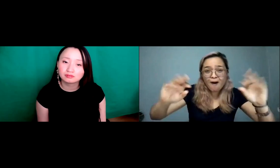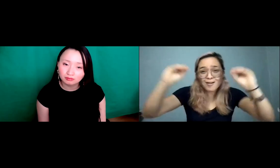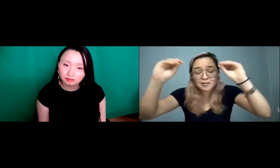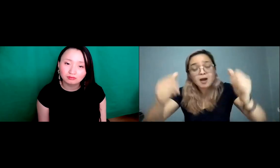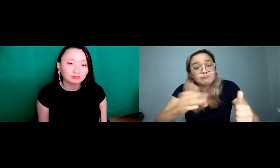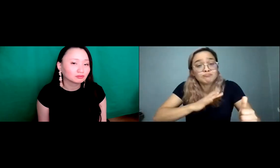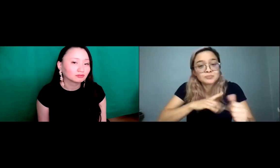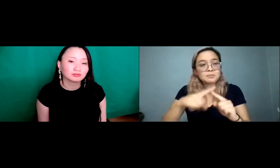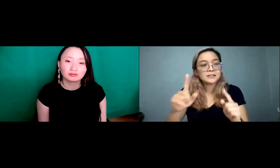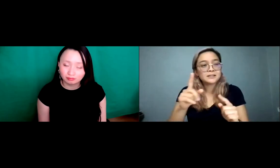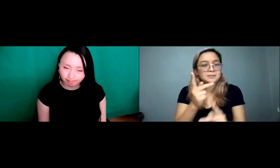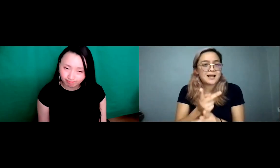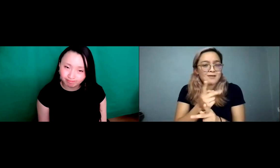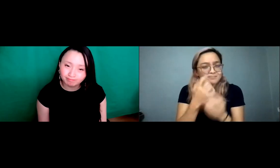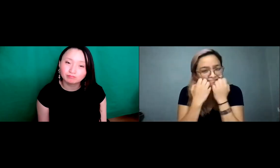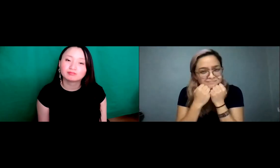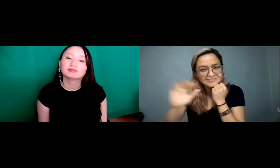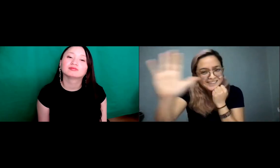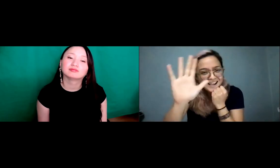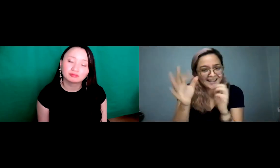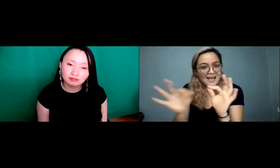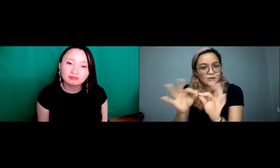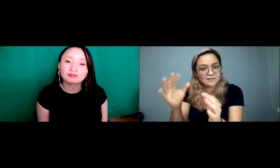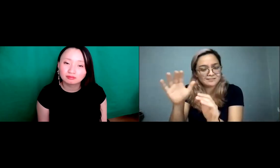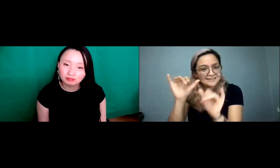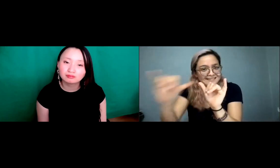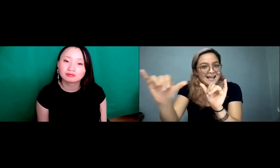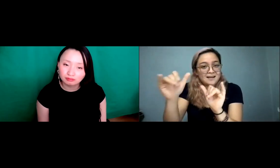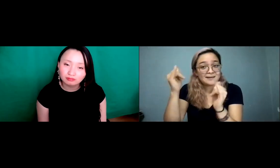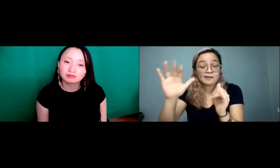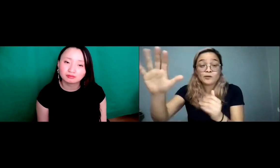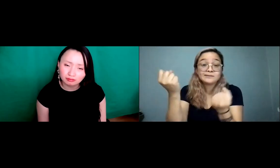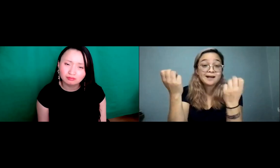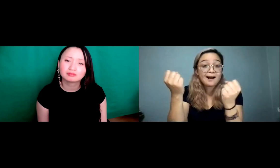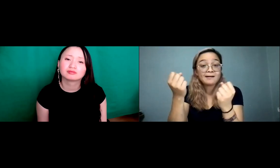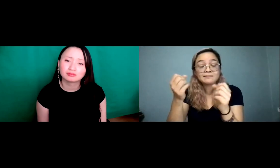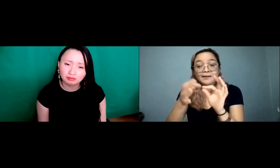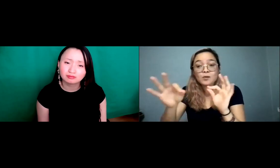say be careful of teaching languages out there but also to preserve the language that you